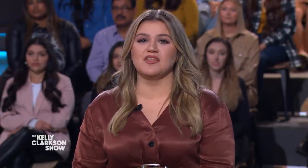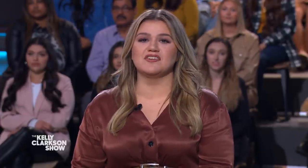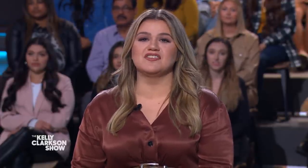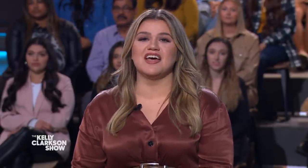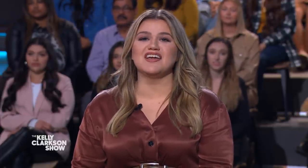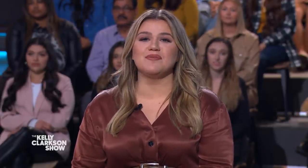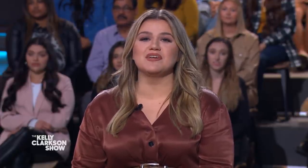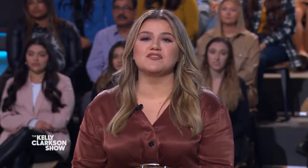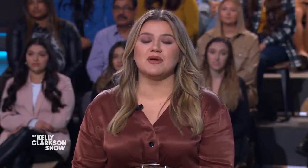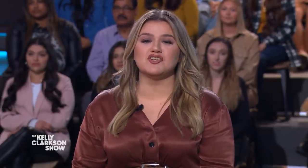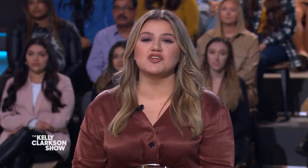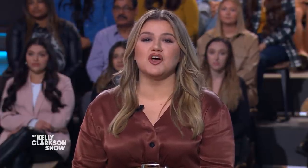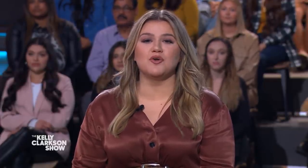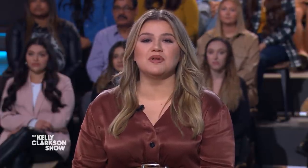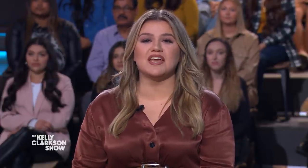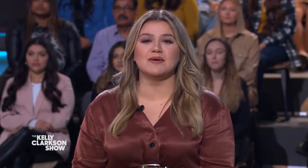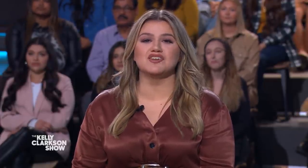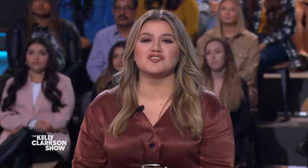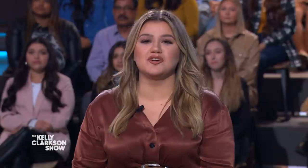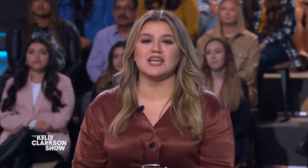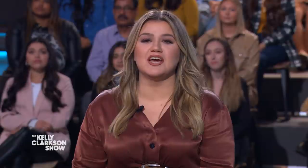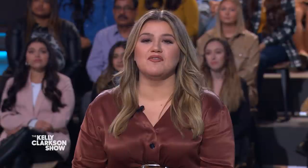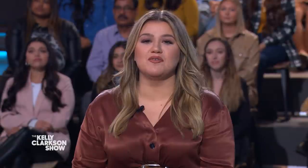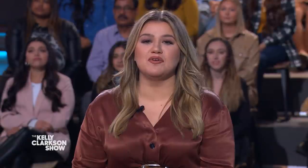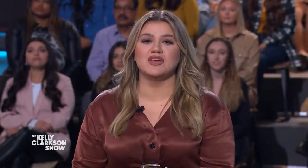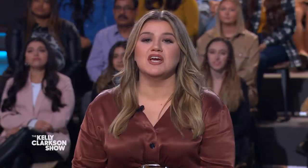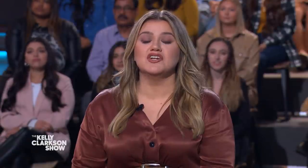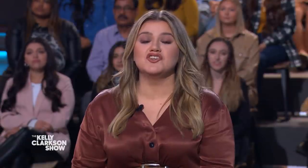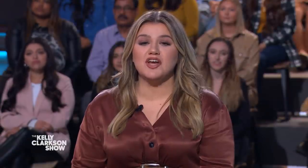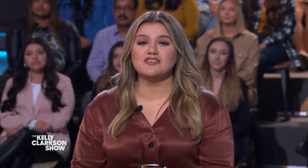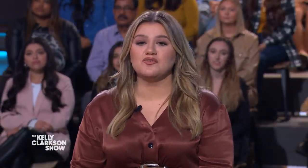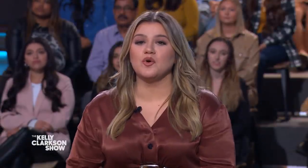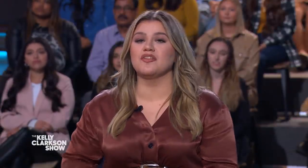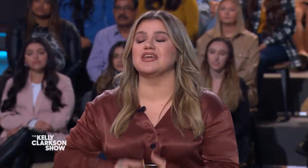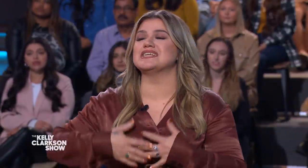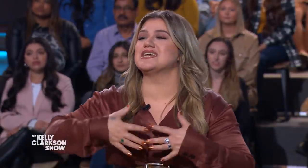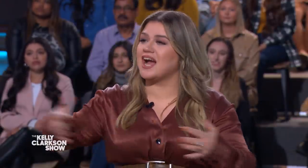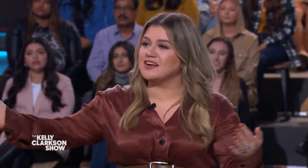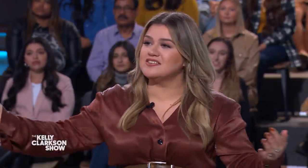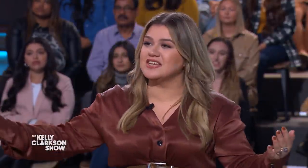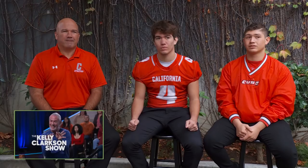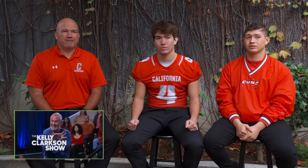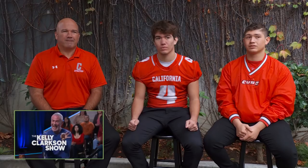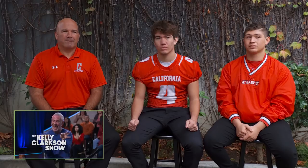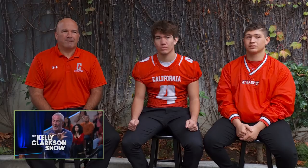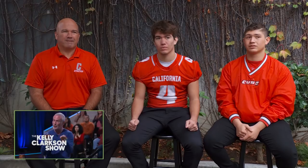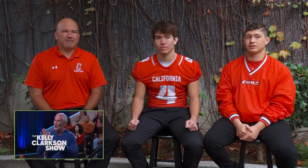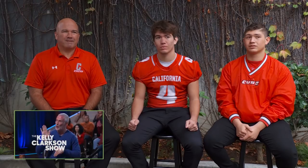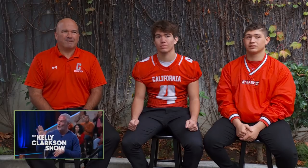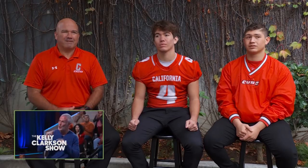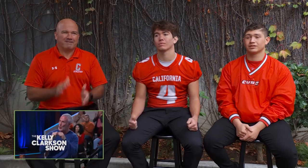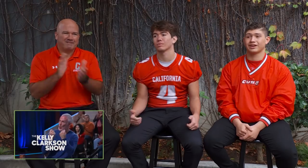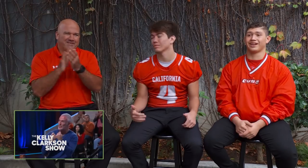They're setting up a special open-caption screening of the movie, just for the entire team so they can go see it.